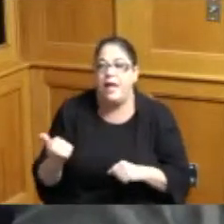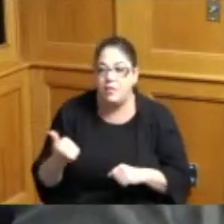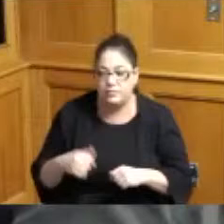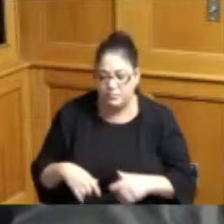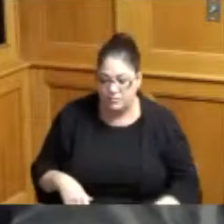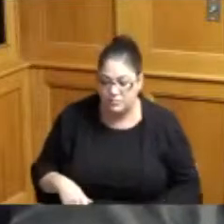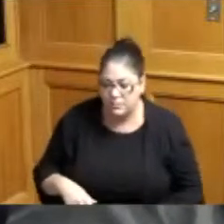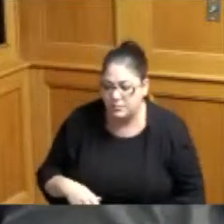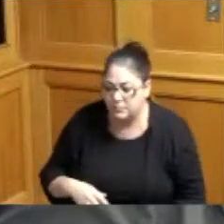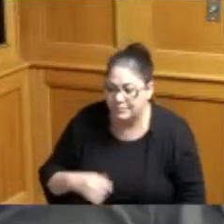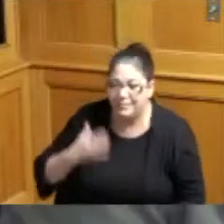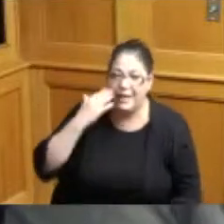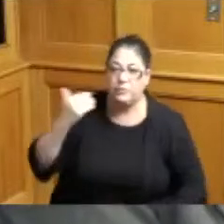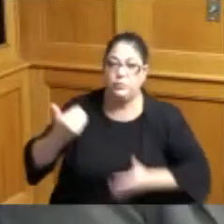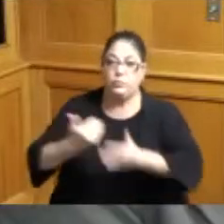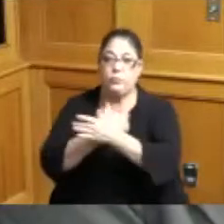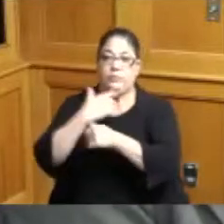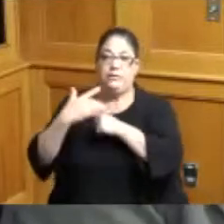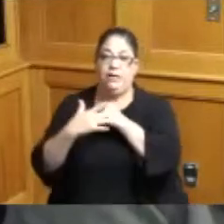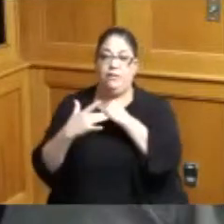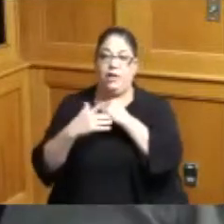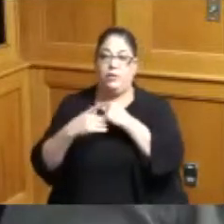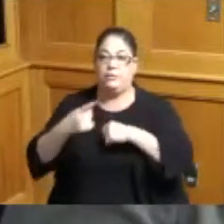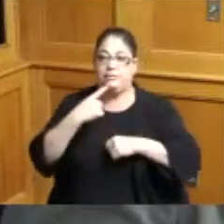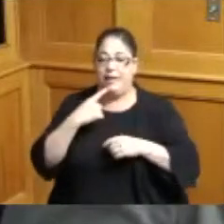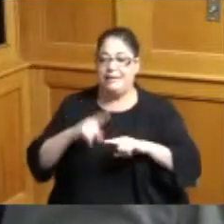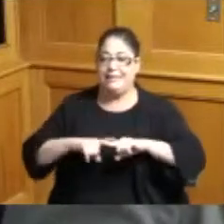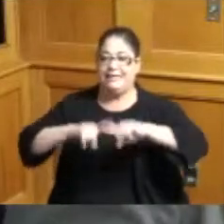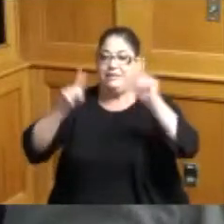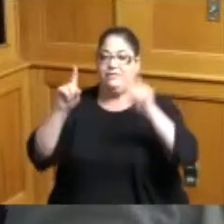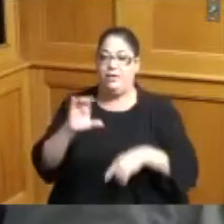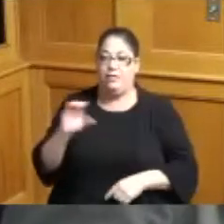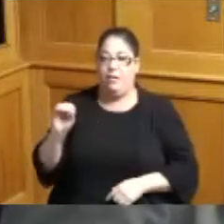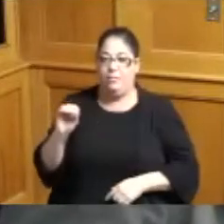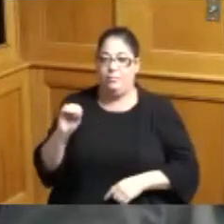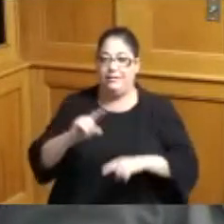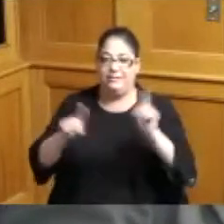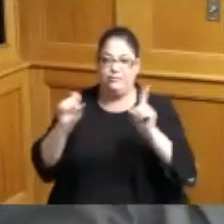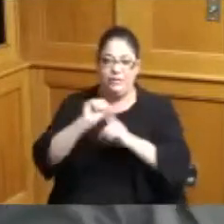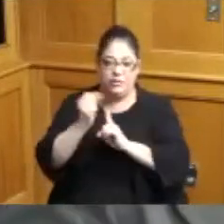the new technology up but you said this would be a different company and different situation yes